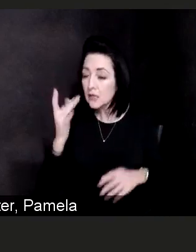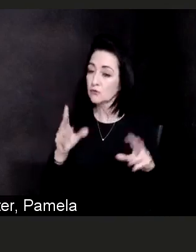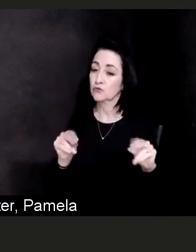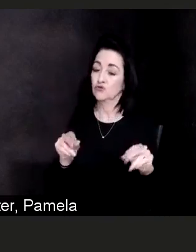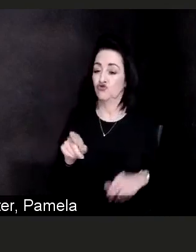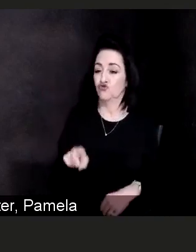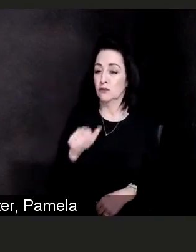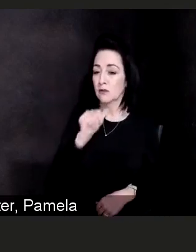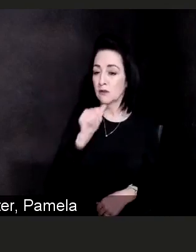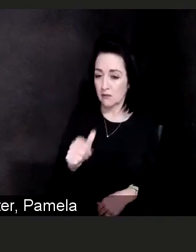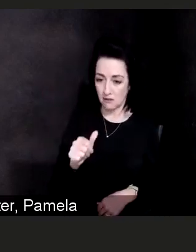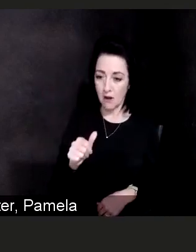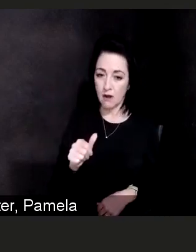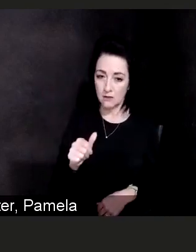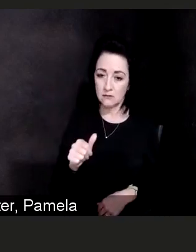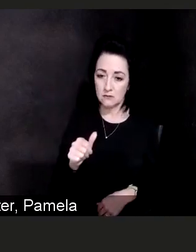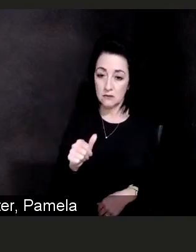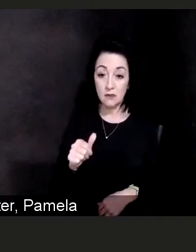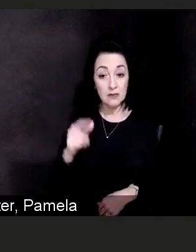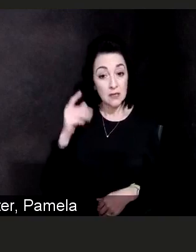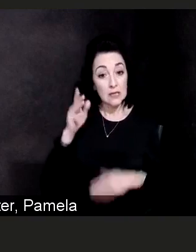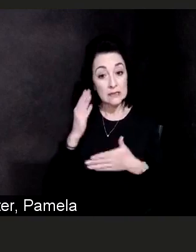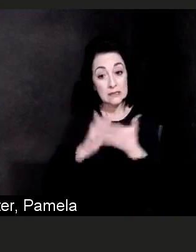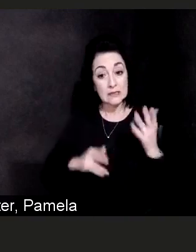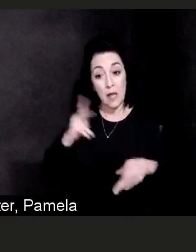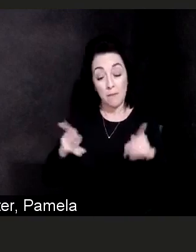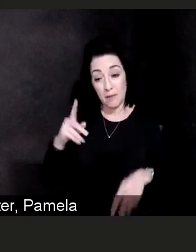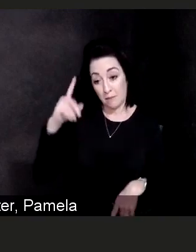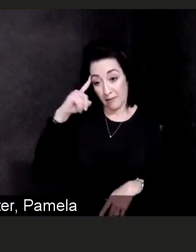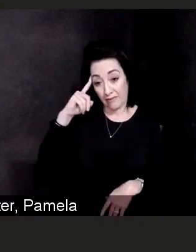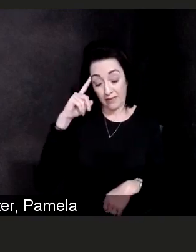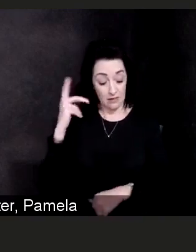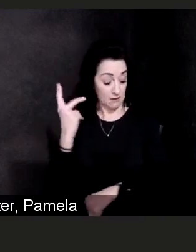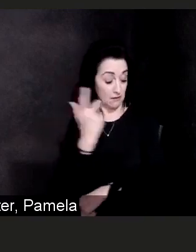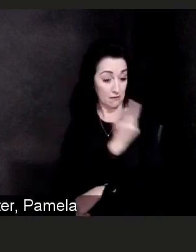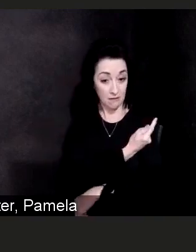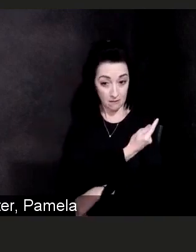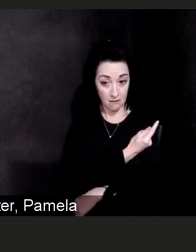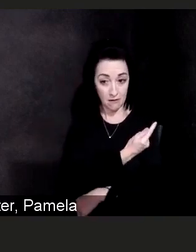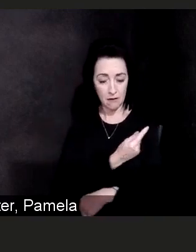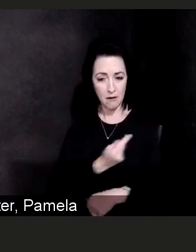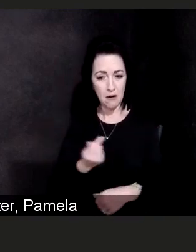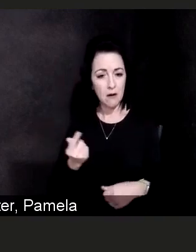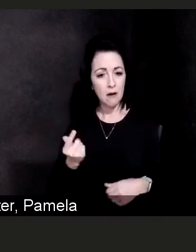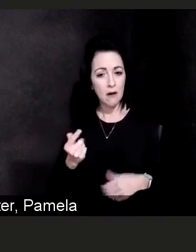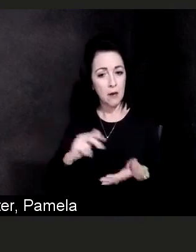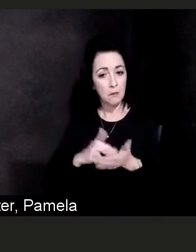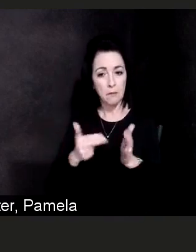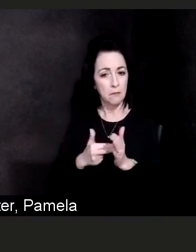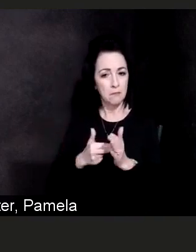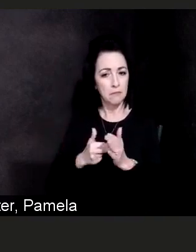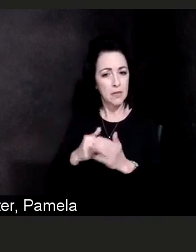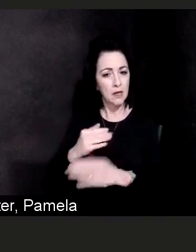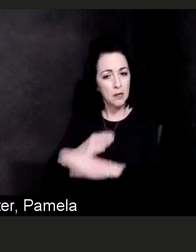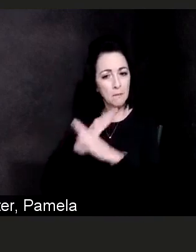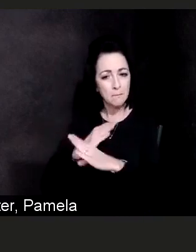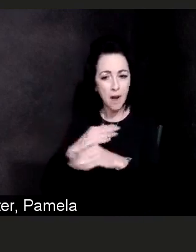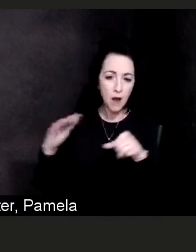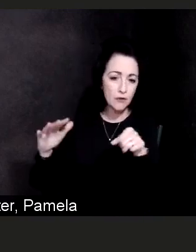especially after only receiving one dose of the vaccine. And I say that because it's so important for all of us